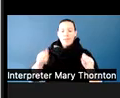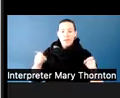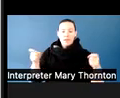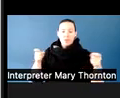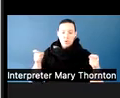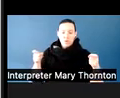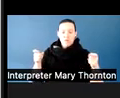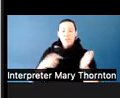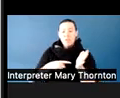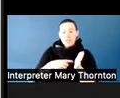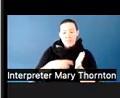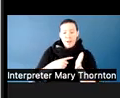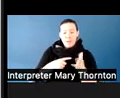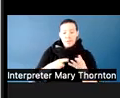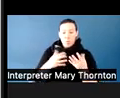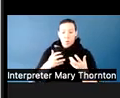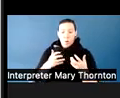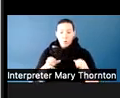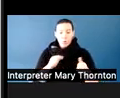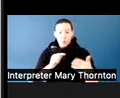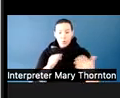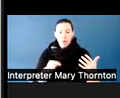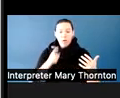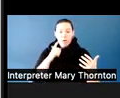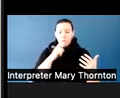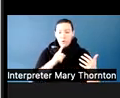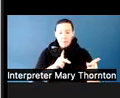for whatever reason. There's also going to be--